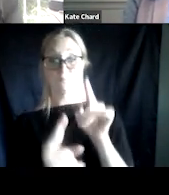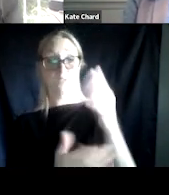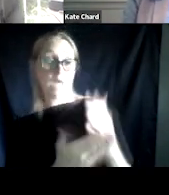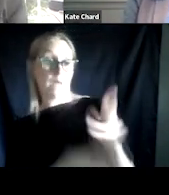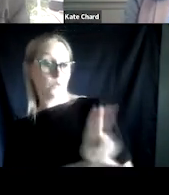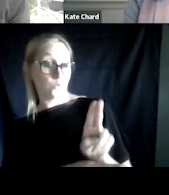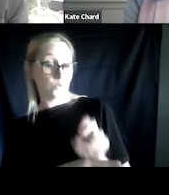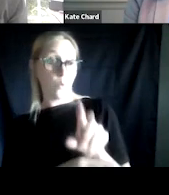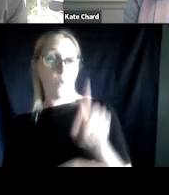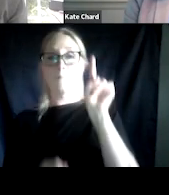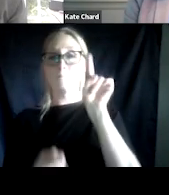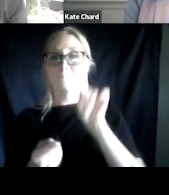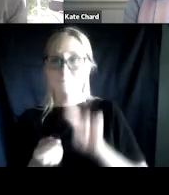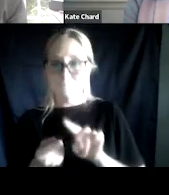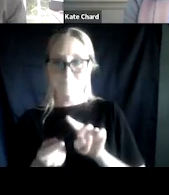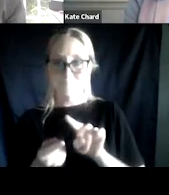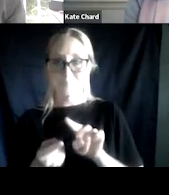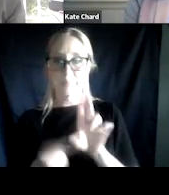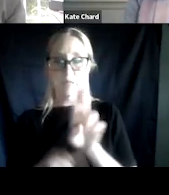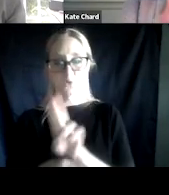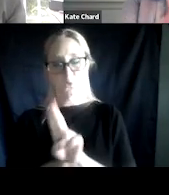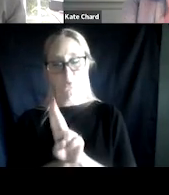Minimize use or in the case of what I recommend